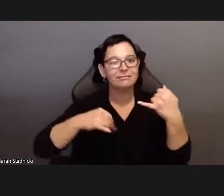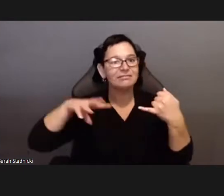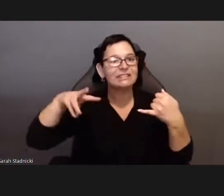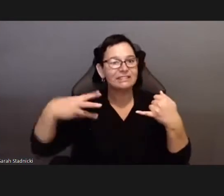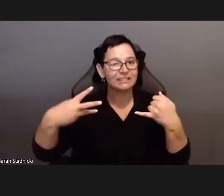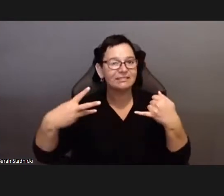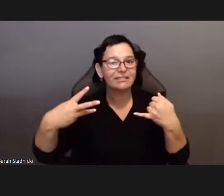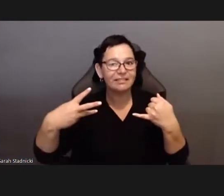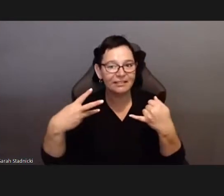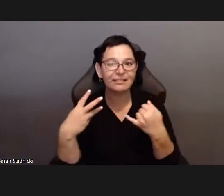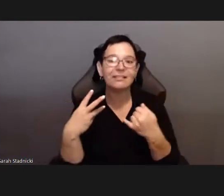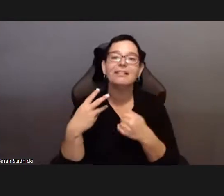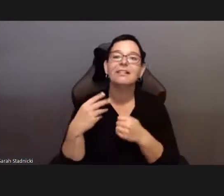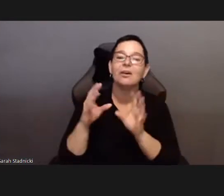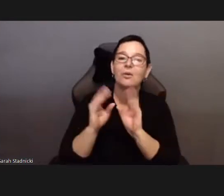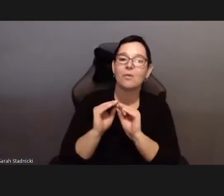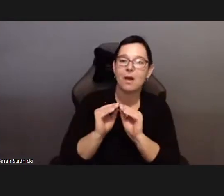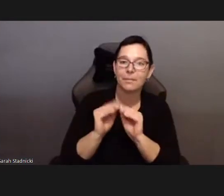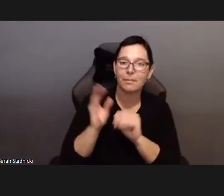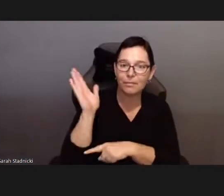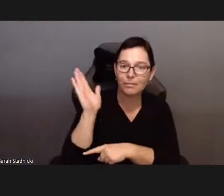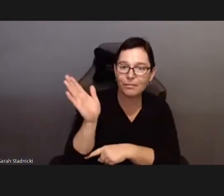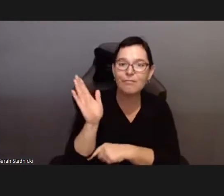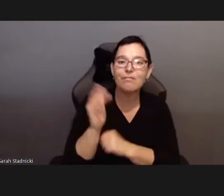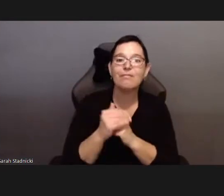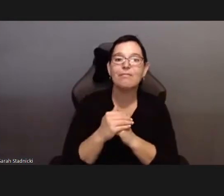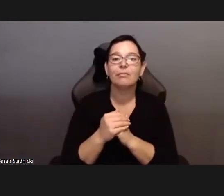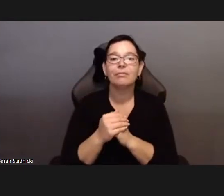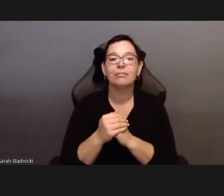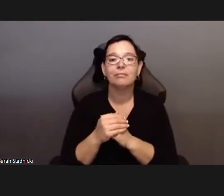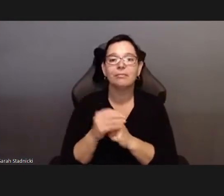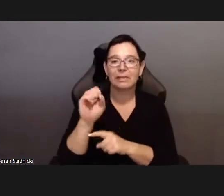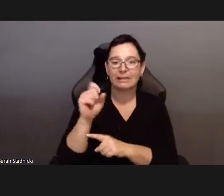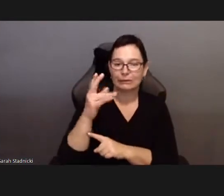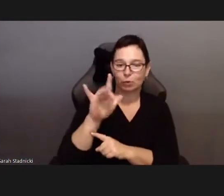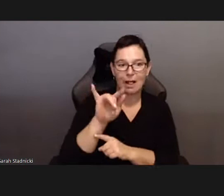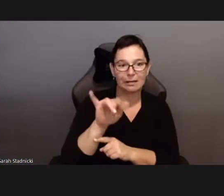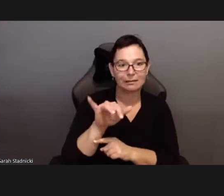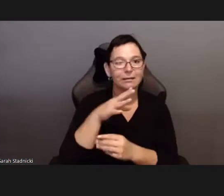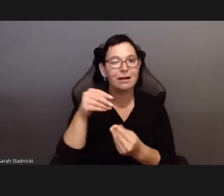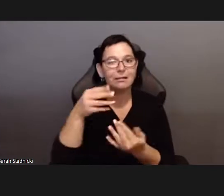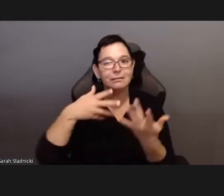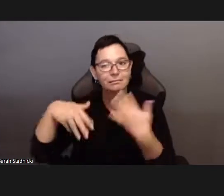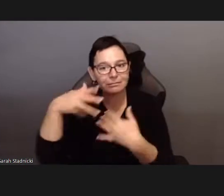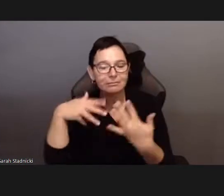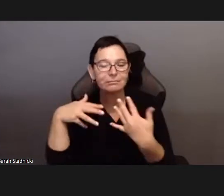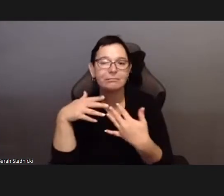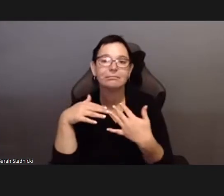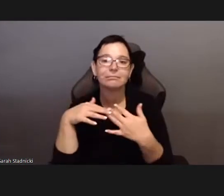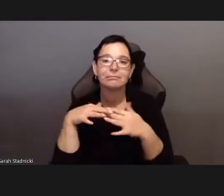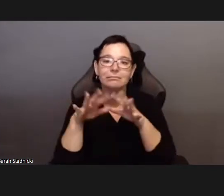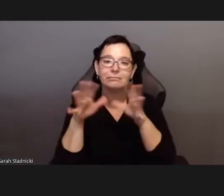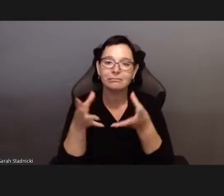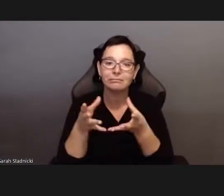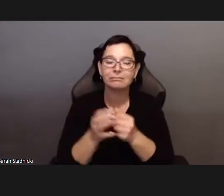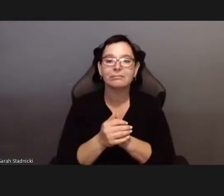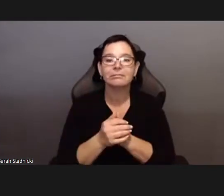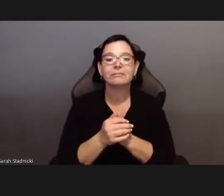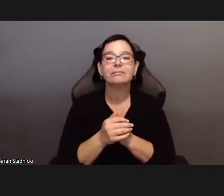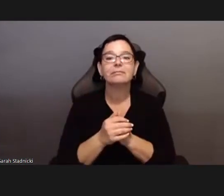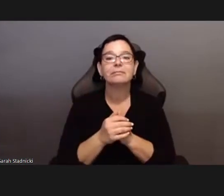It’s a pleasure to be here iwth you and welcome you, the panelists and participants,